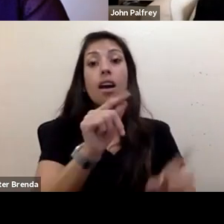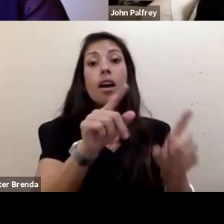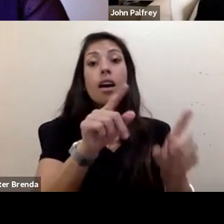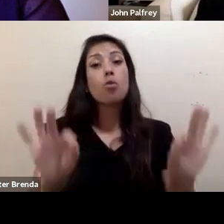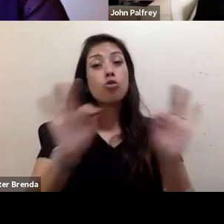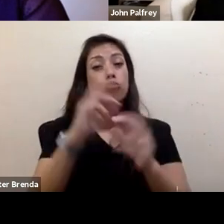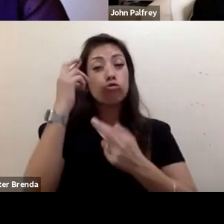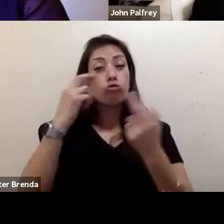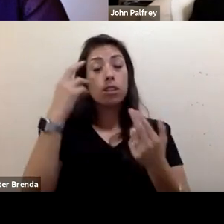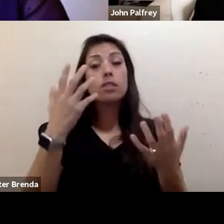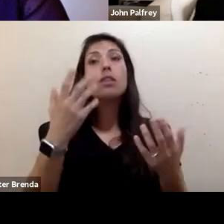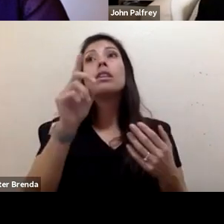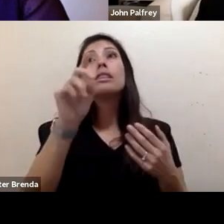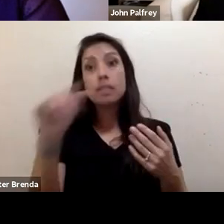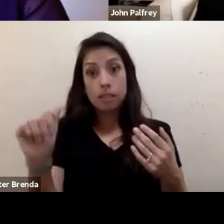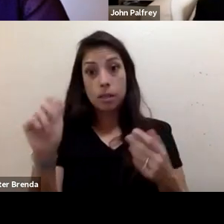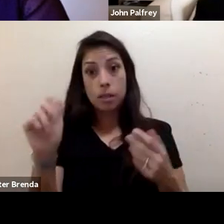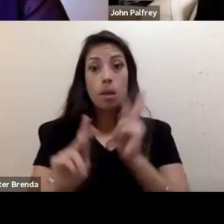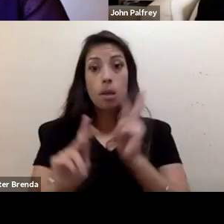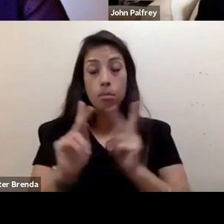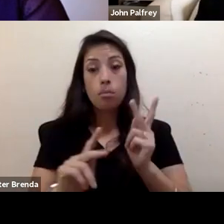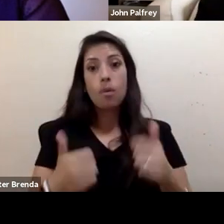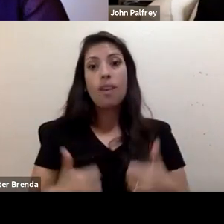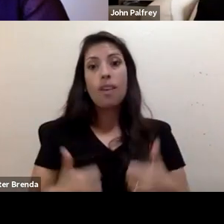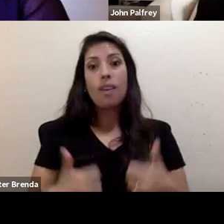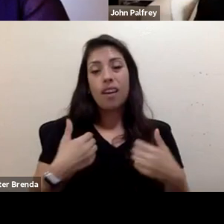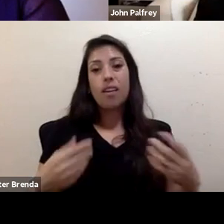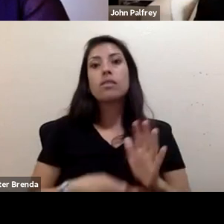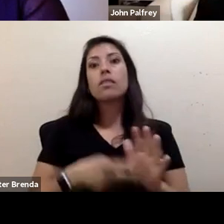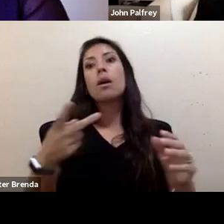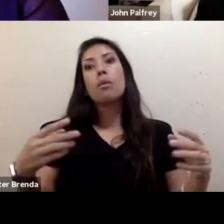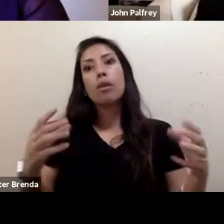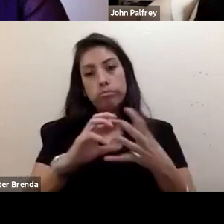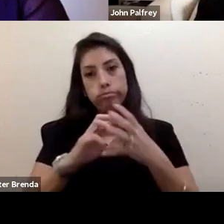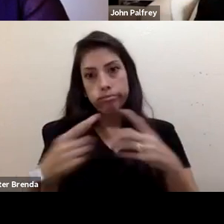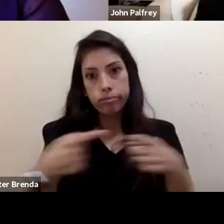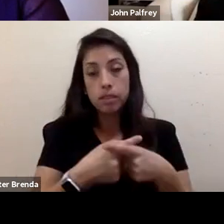multiple jeopardy intersections. So while we are also facing disability,